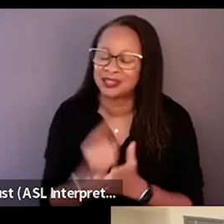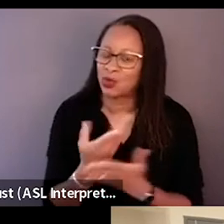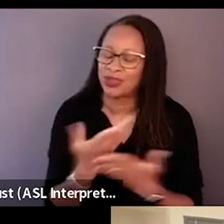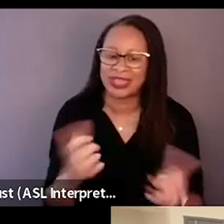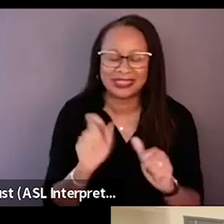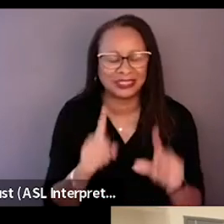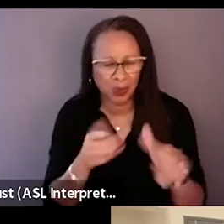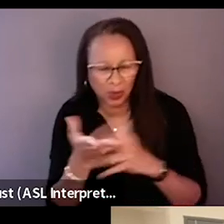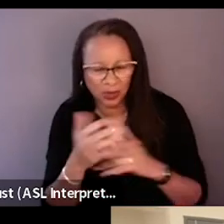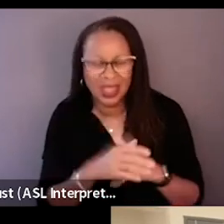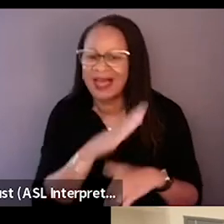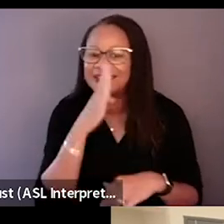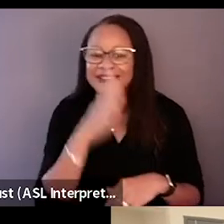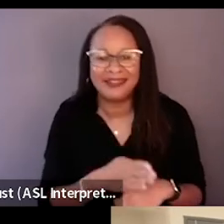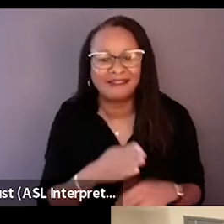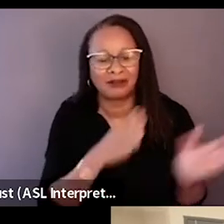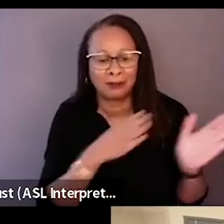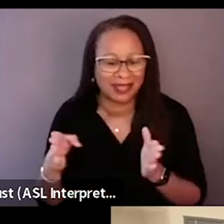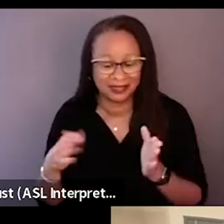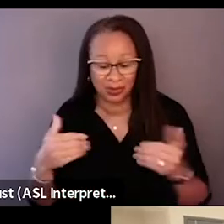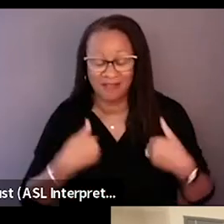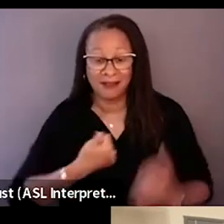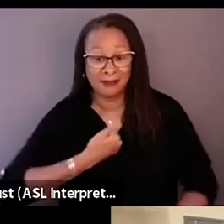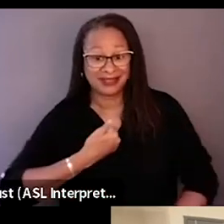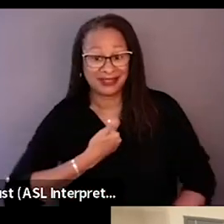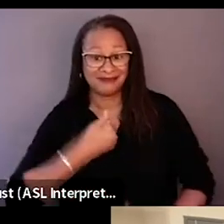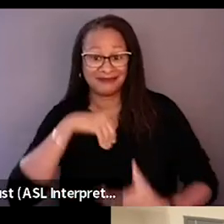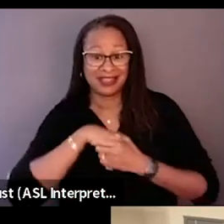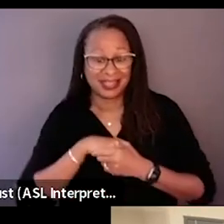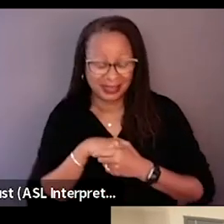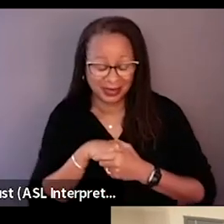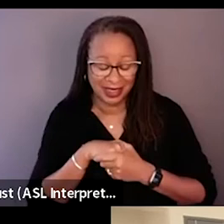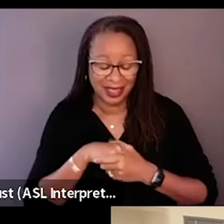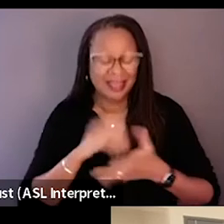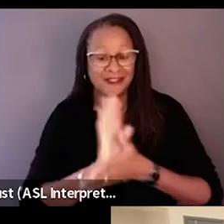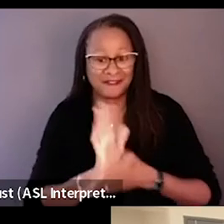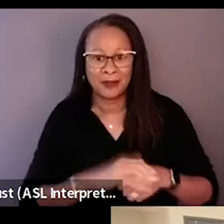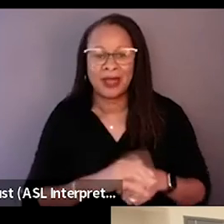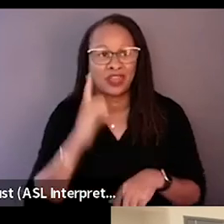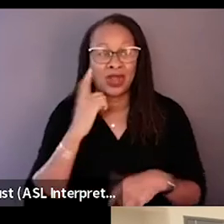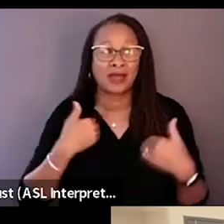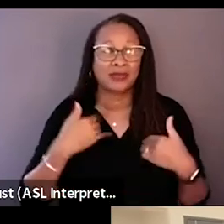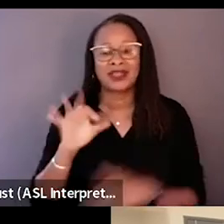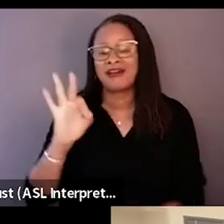because I never planned on... I always thought I would just be a fly on the wall when telling this story,